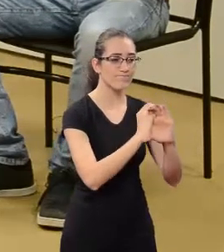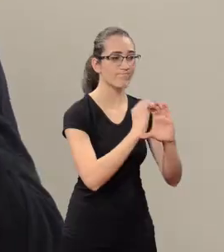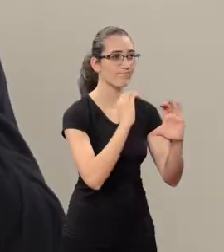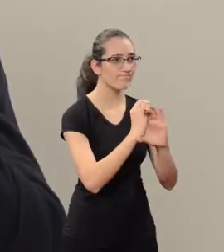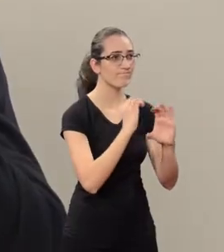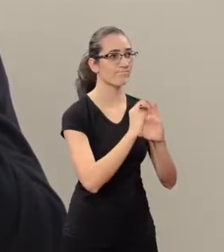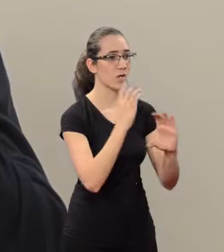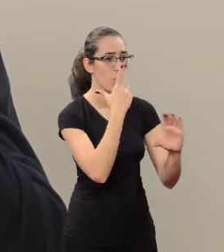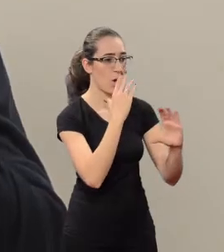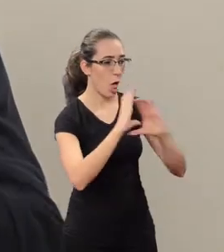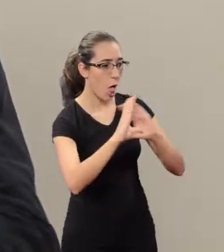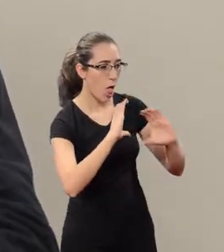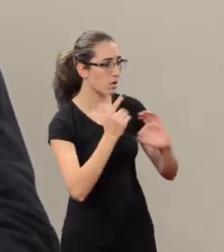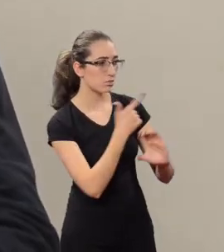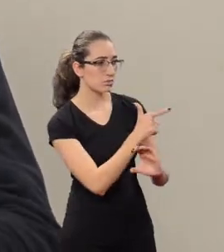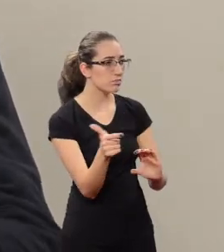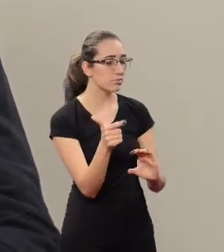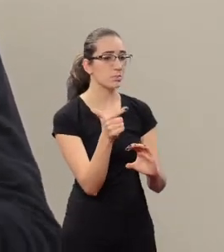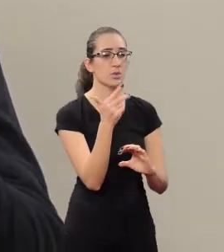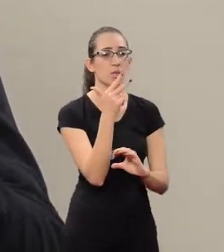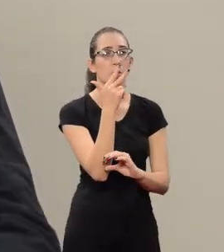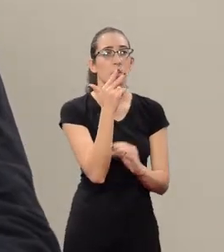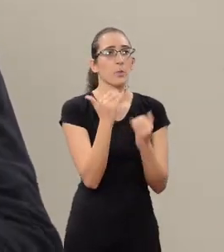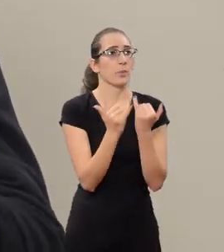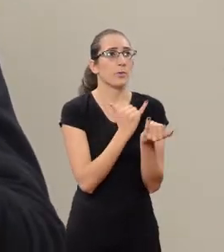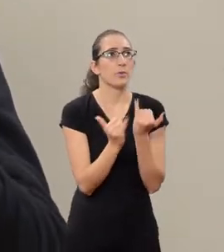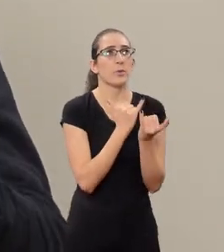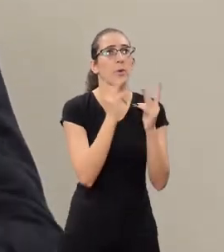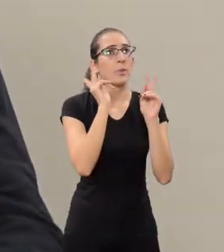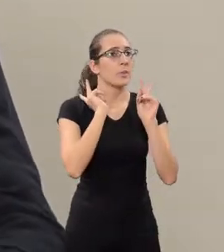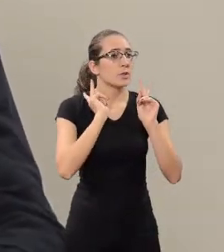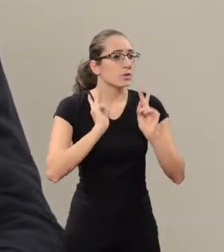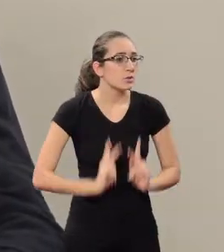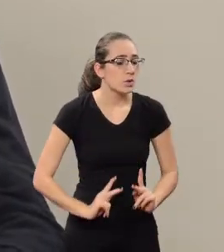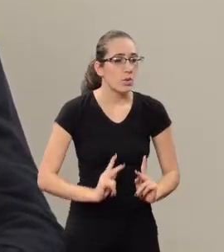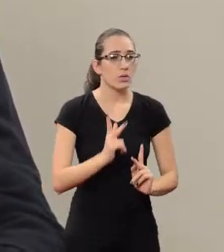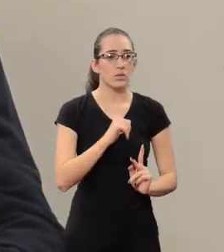students and people end up